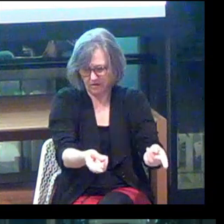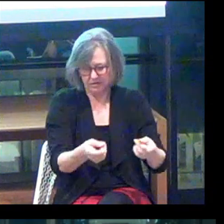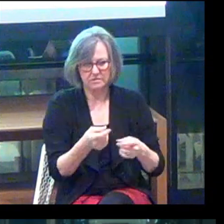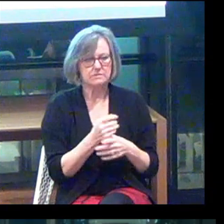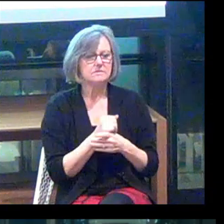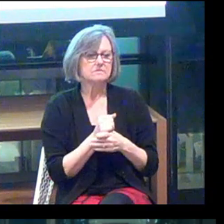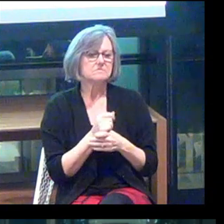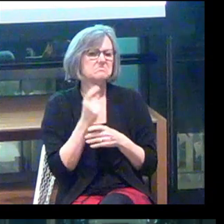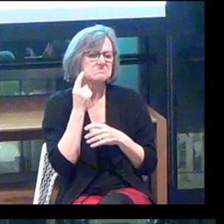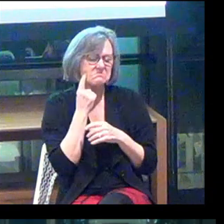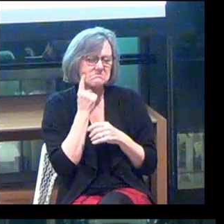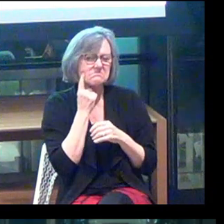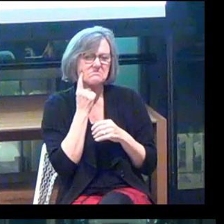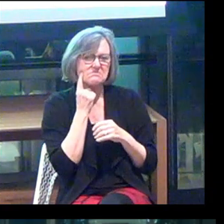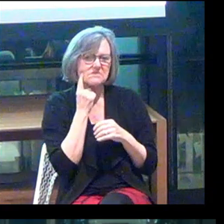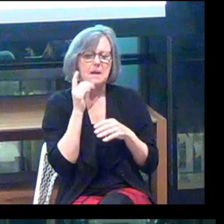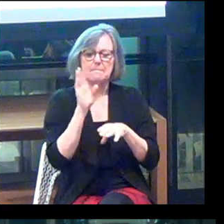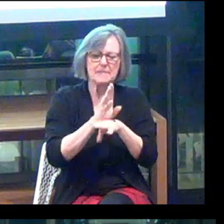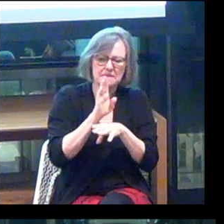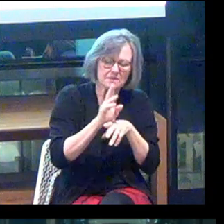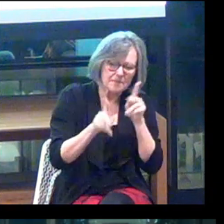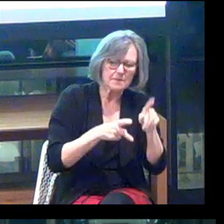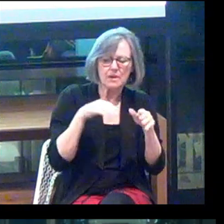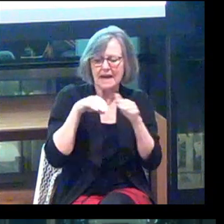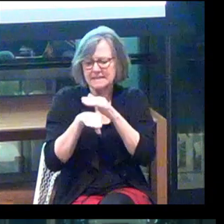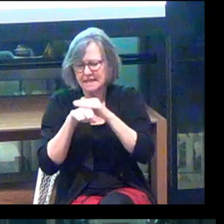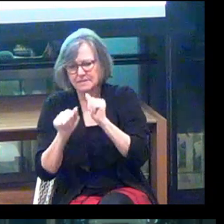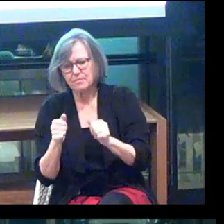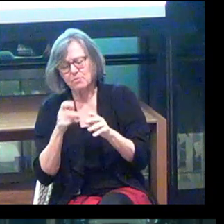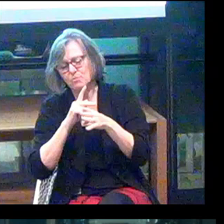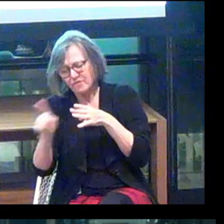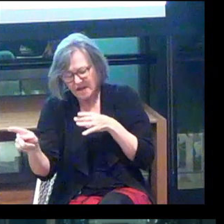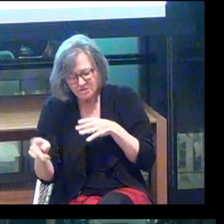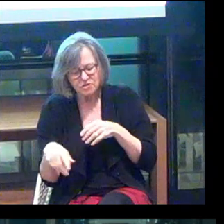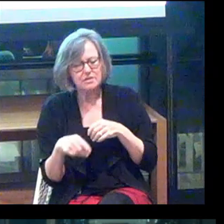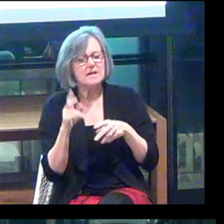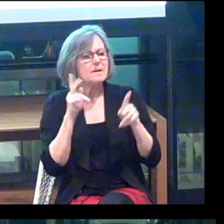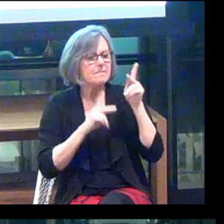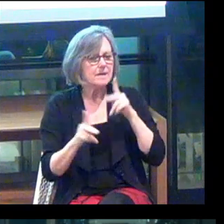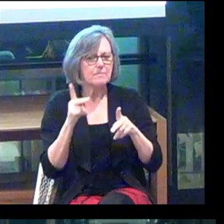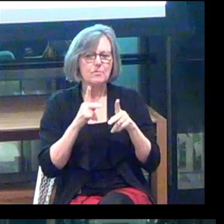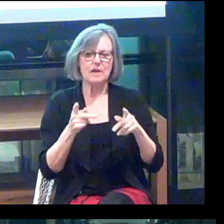And I think that entrepreneurs, accessibility professionals, people with the lived experience